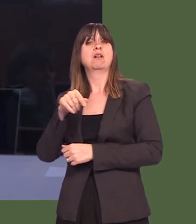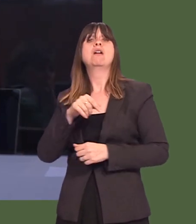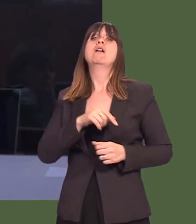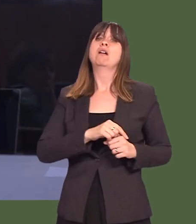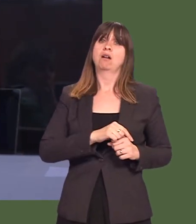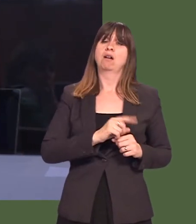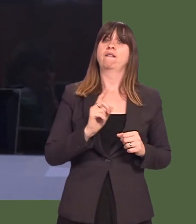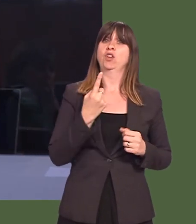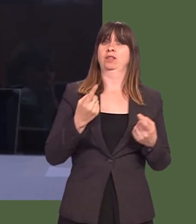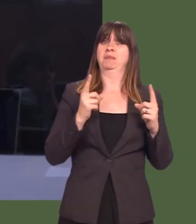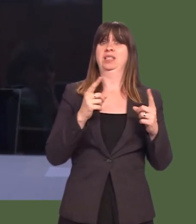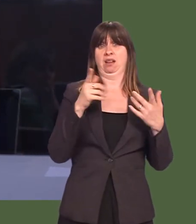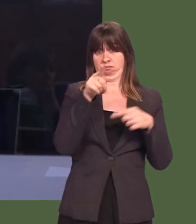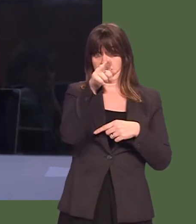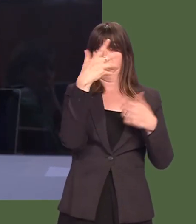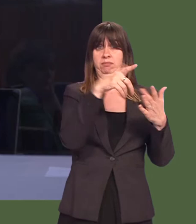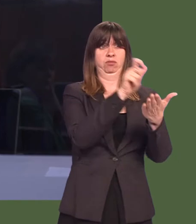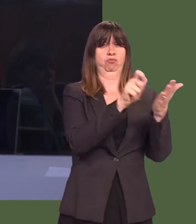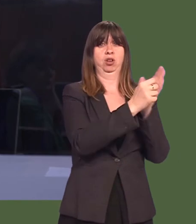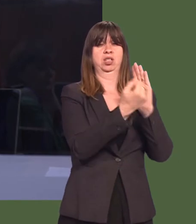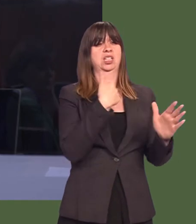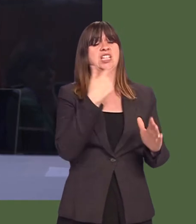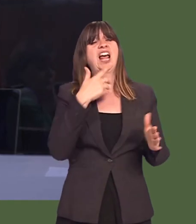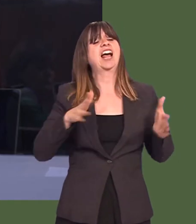In his last letter to me on this matter, the First Minister said he did not believe there